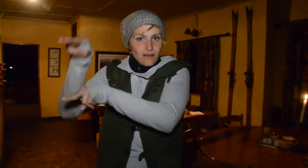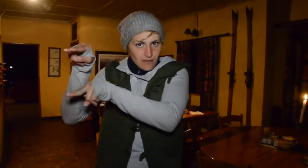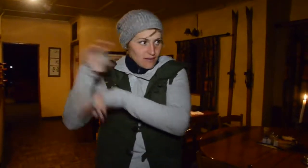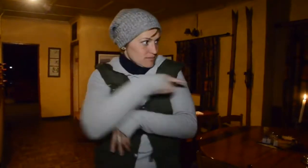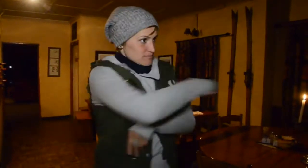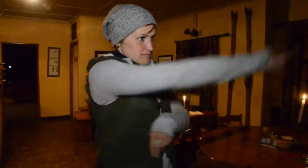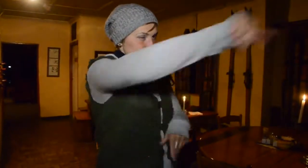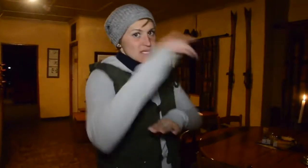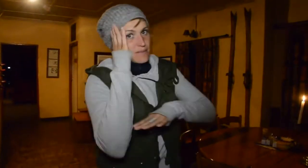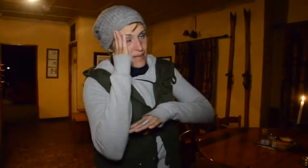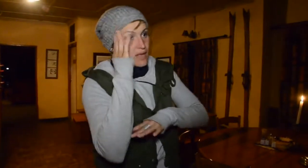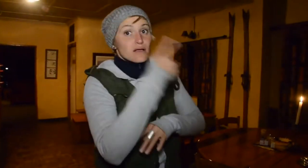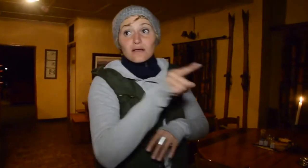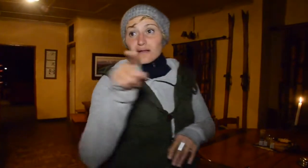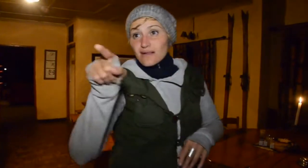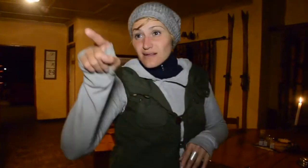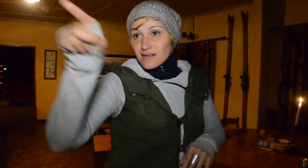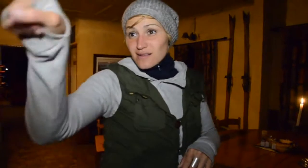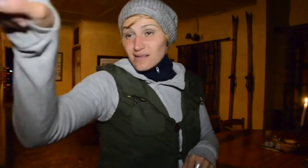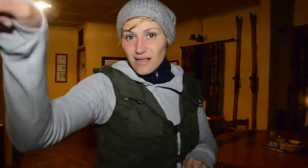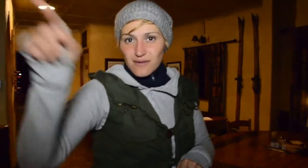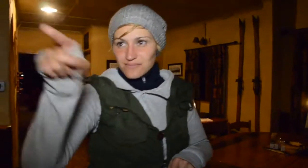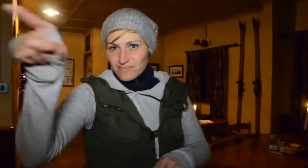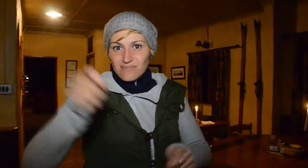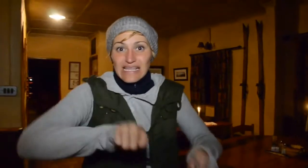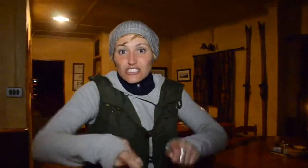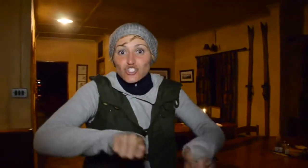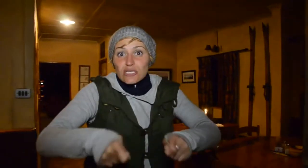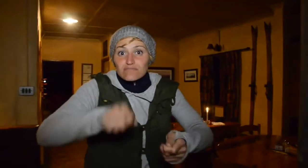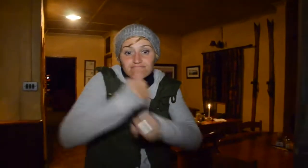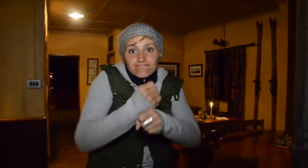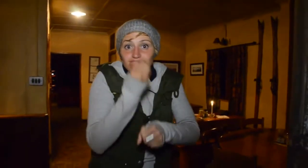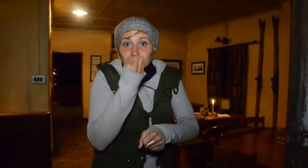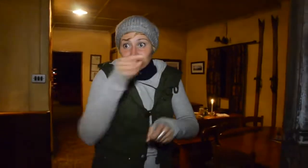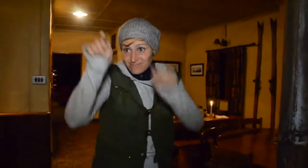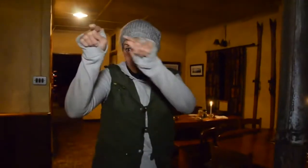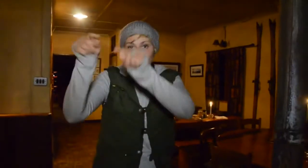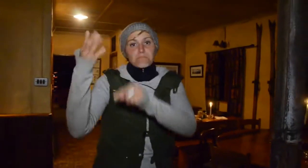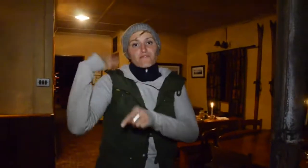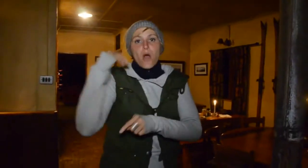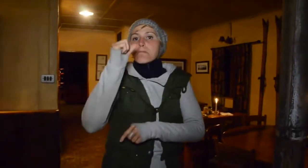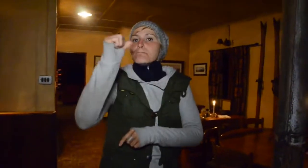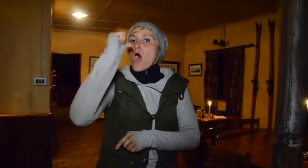this room had several bunk beds. Over there where the kitchen is at now,